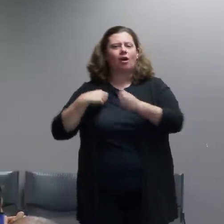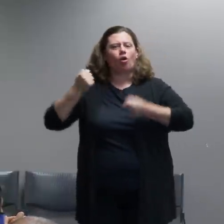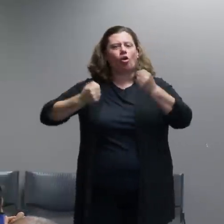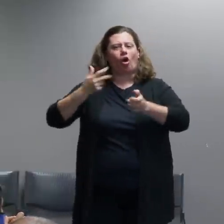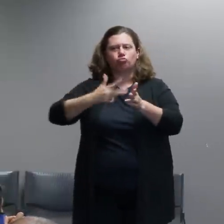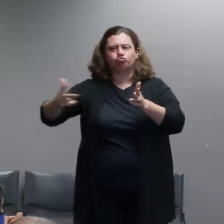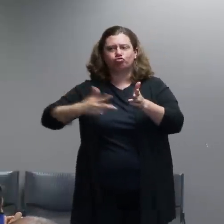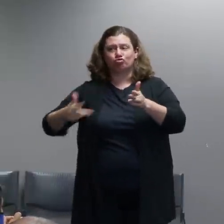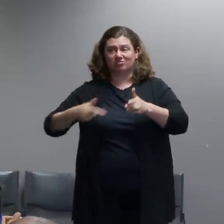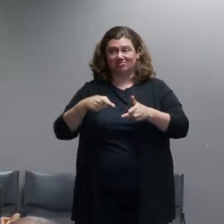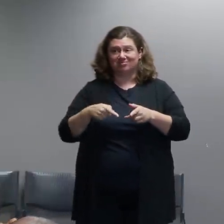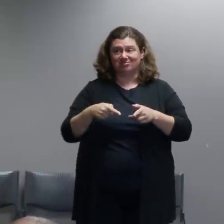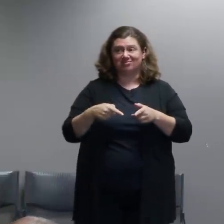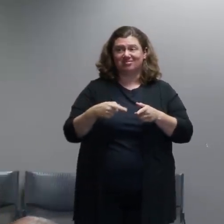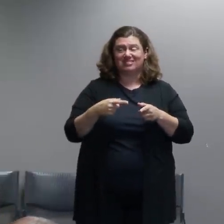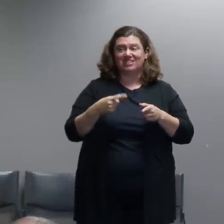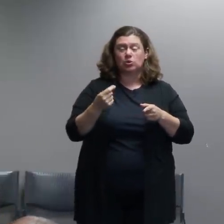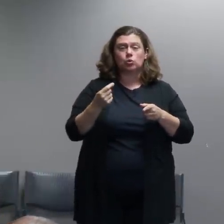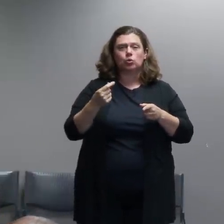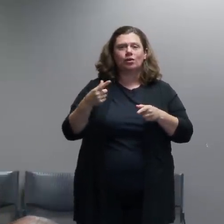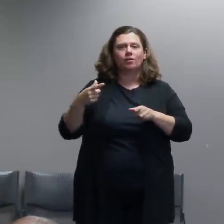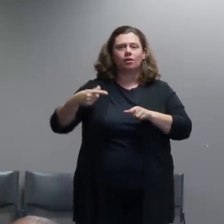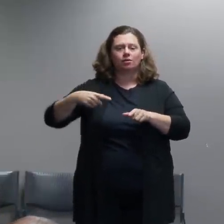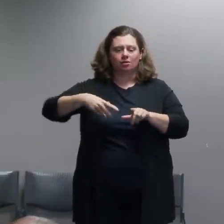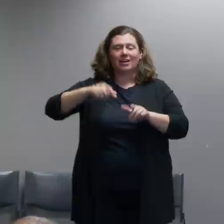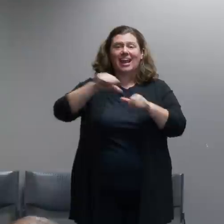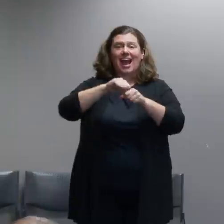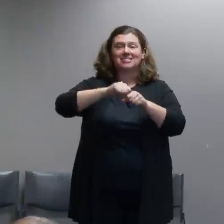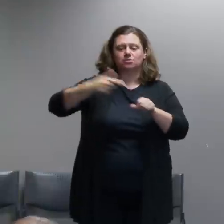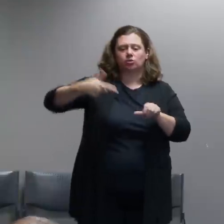of officers in there to try to keep people from accessing that because